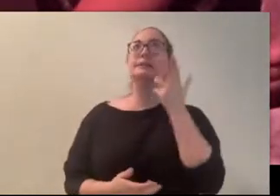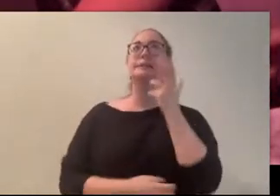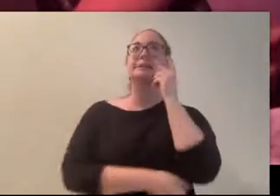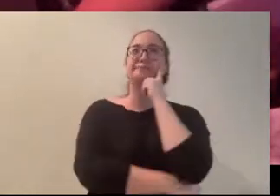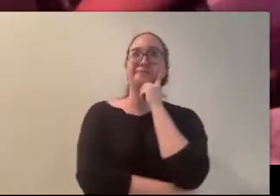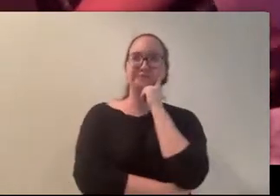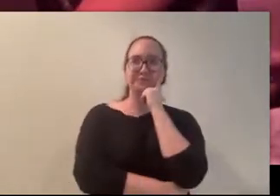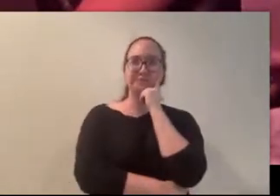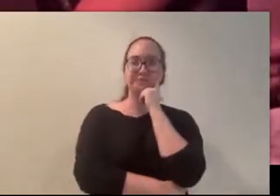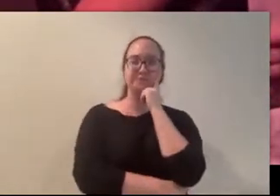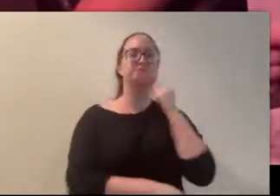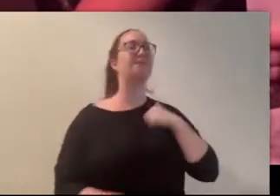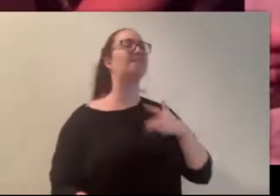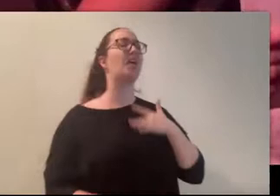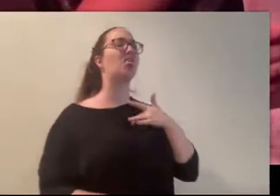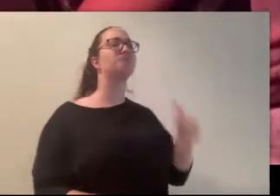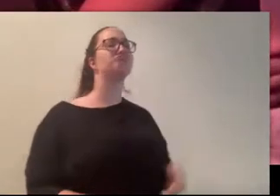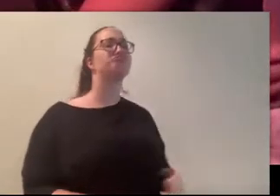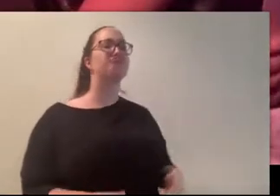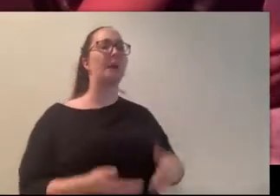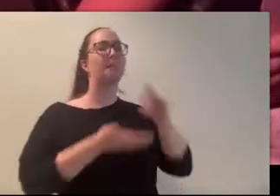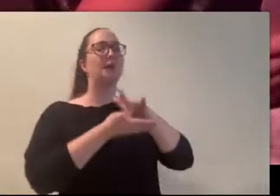I got the vibe it was middle school l.. (Thomas) late middle school like Freshman Highschool.